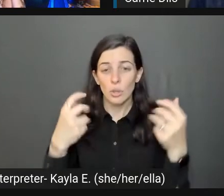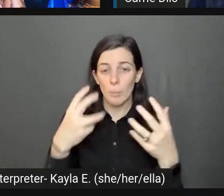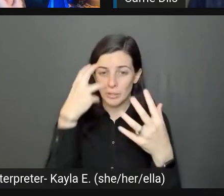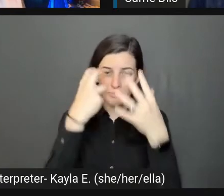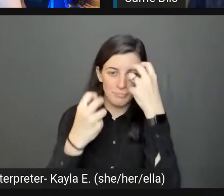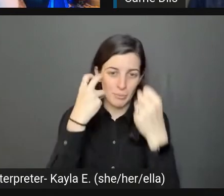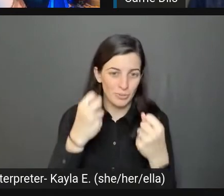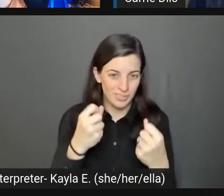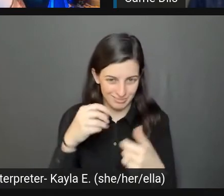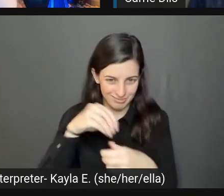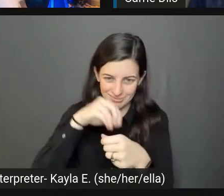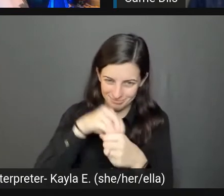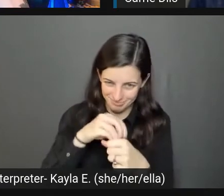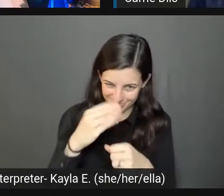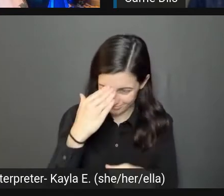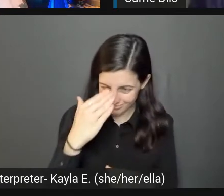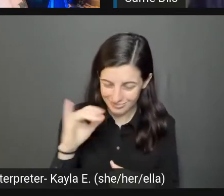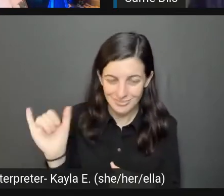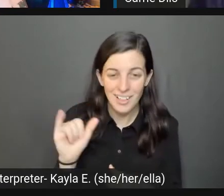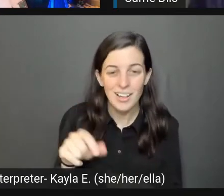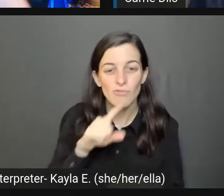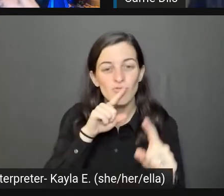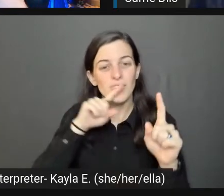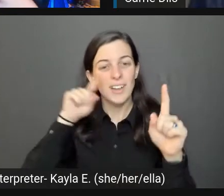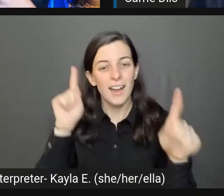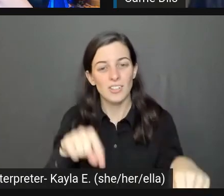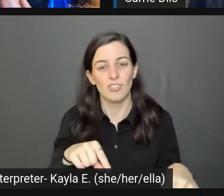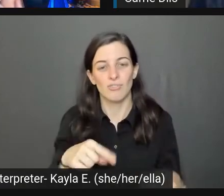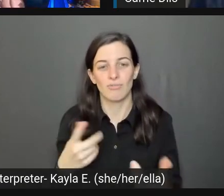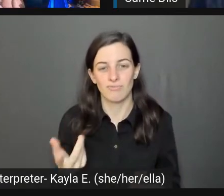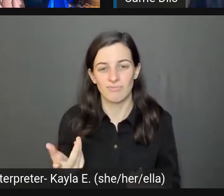That it's like a reaction, it's like a knee-jerk reaction.